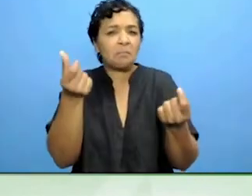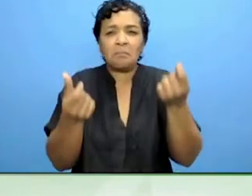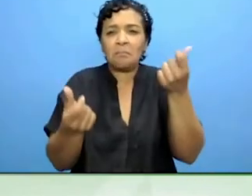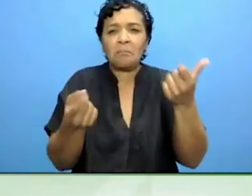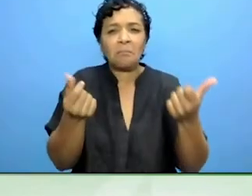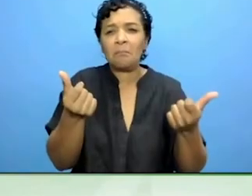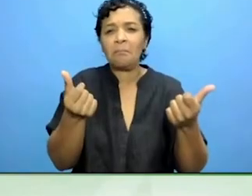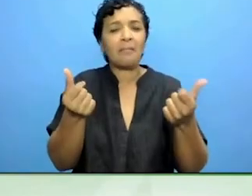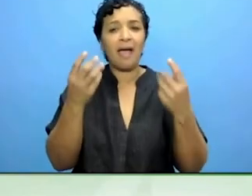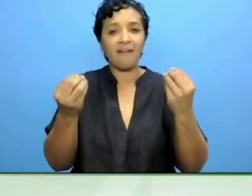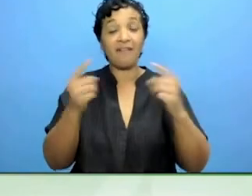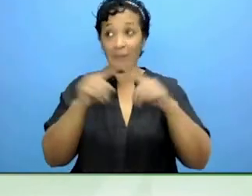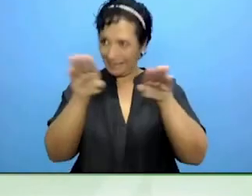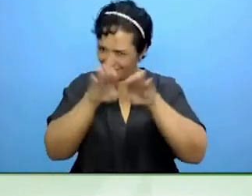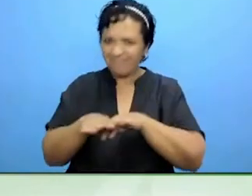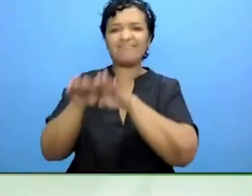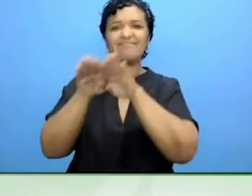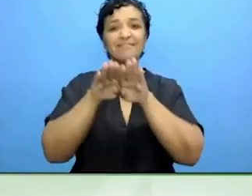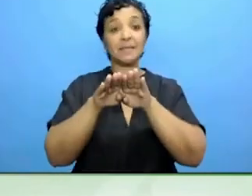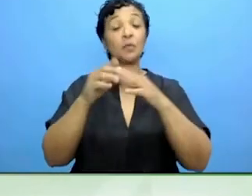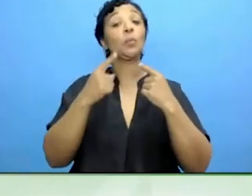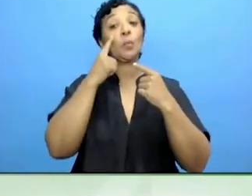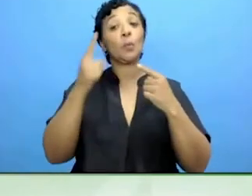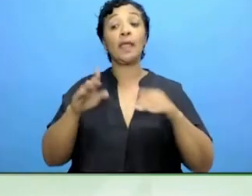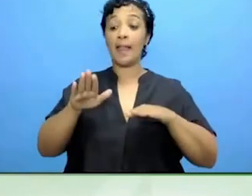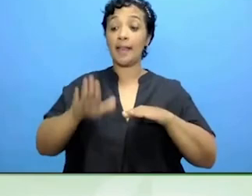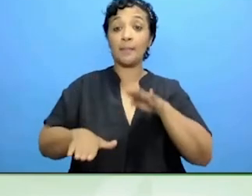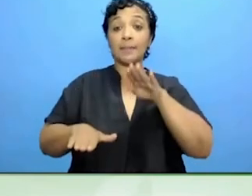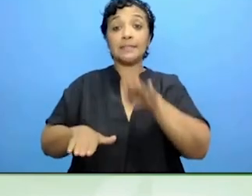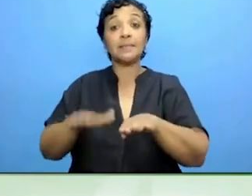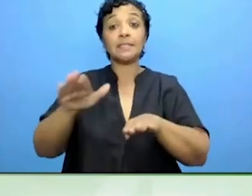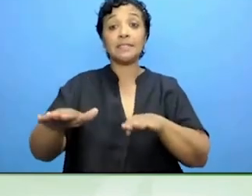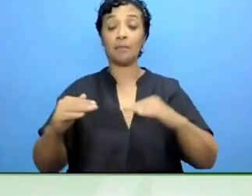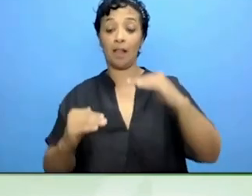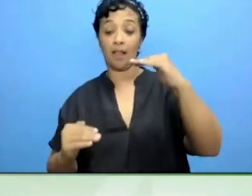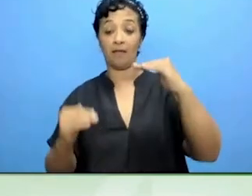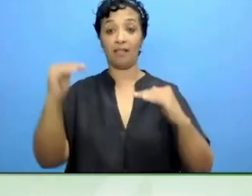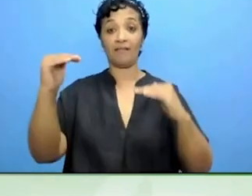We might be at different stages of the path but we are working on the same lines.